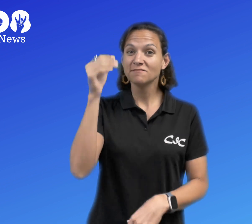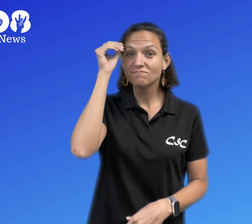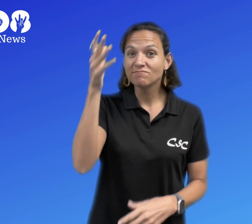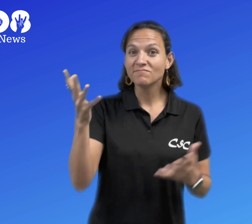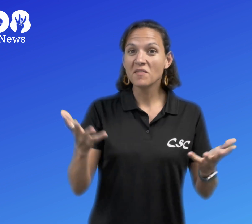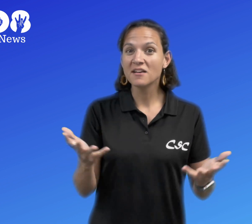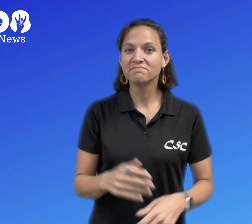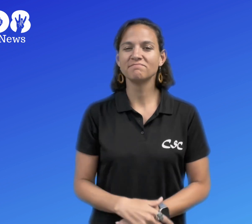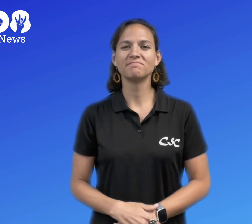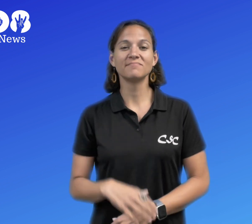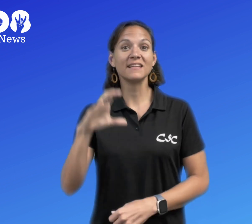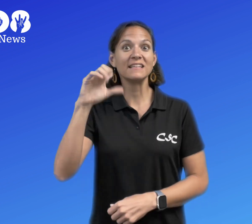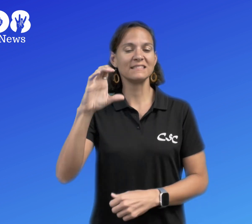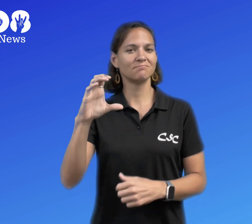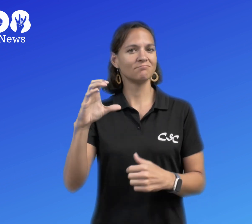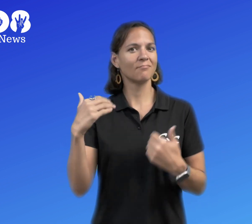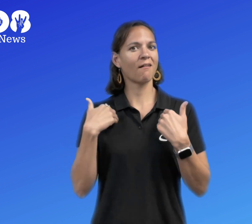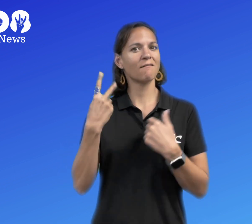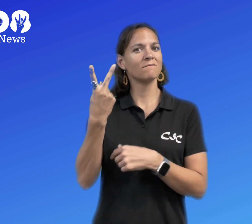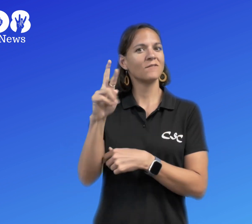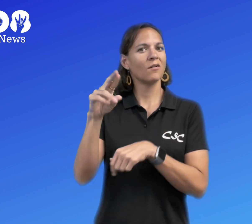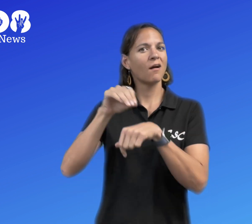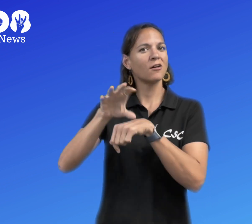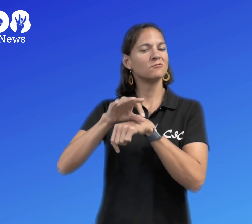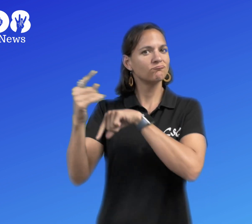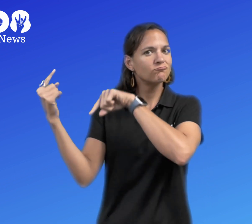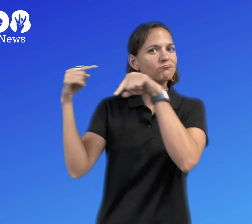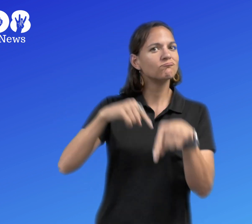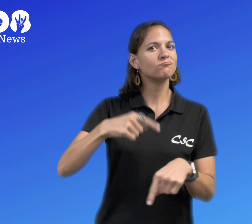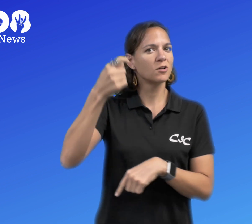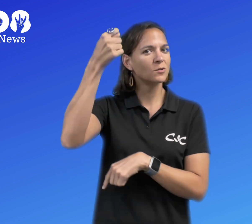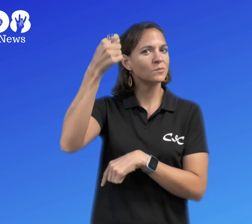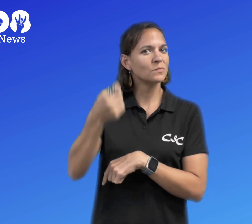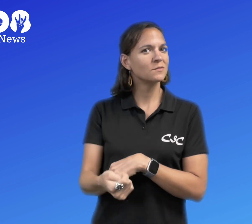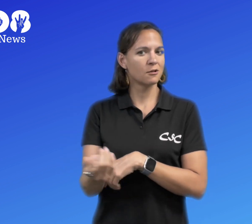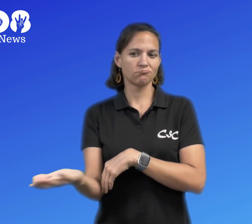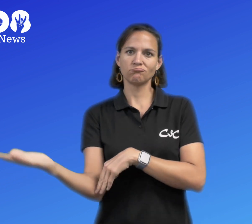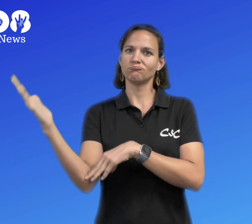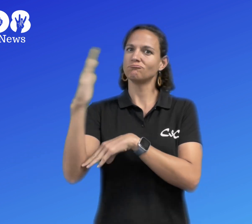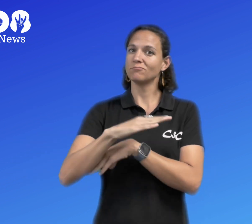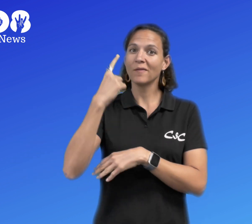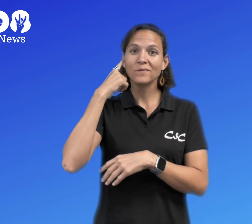We want to let you know there will be a VR counselor at the CSC every Tuesday, all day.